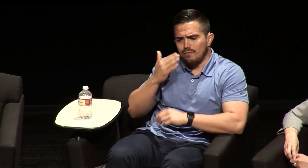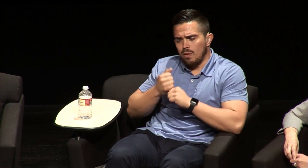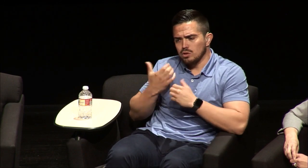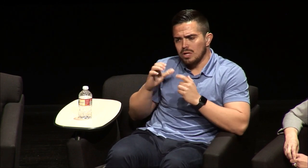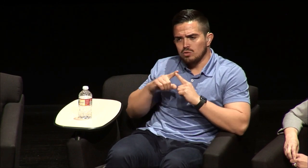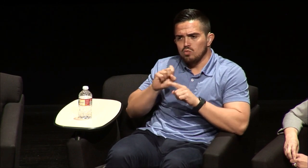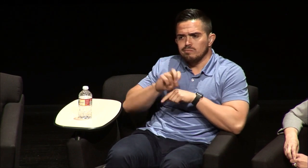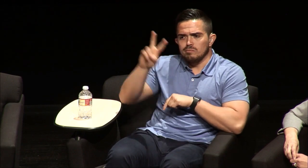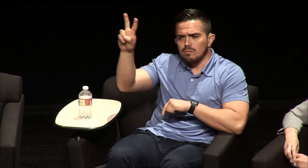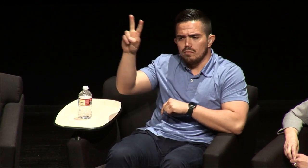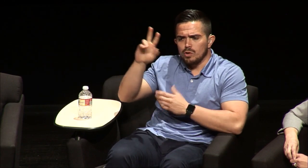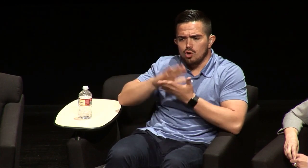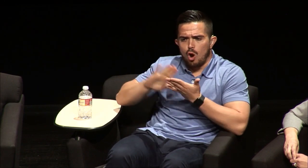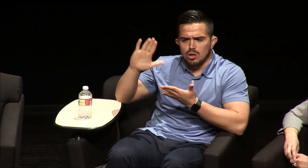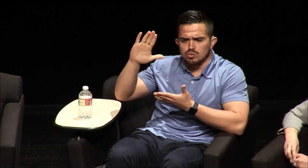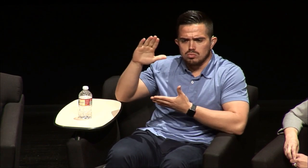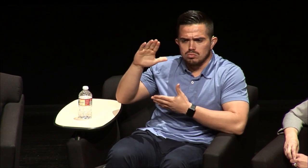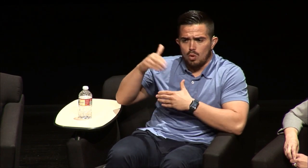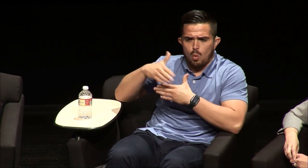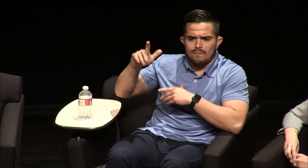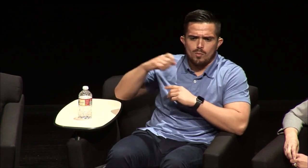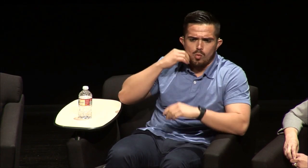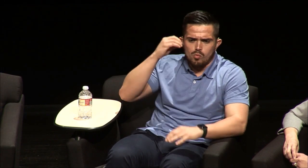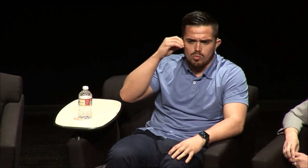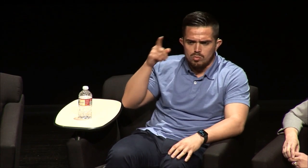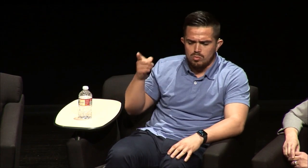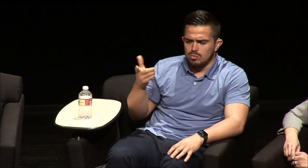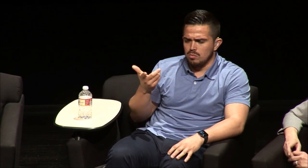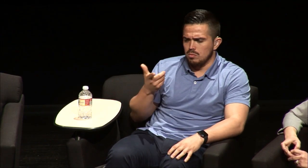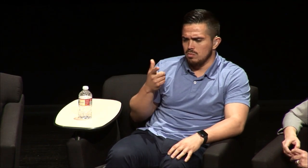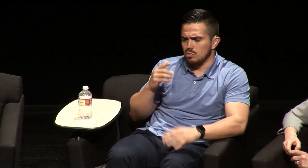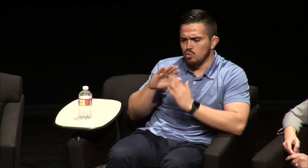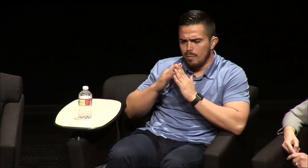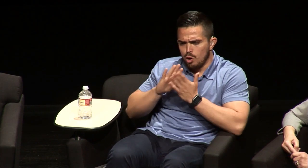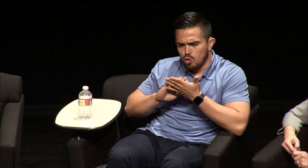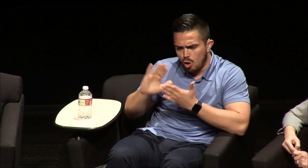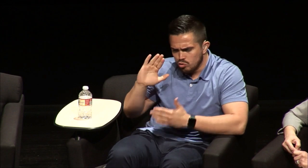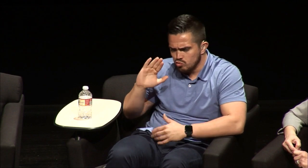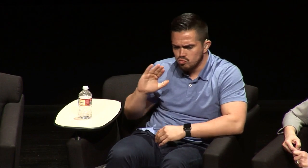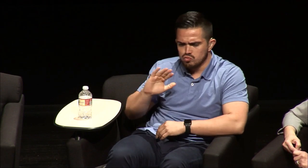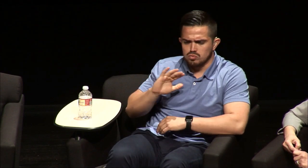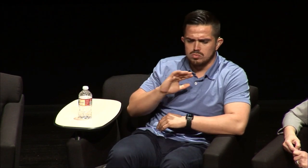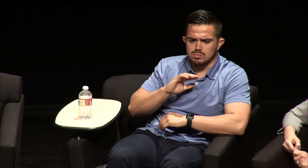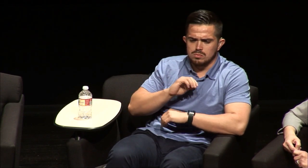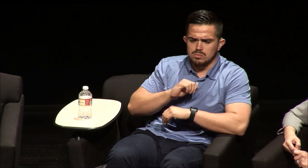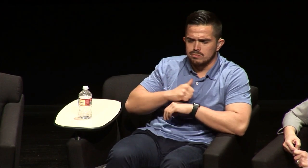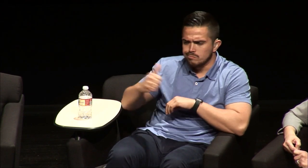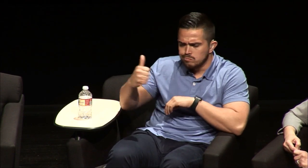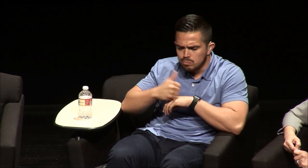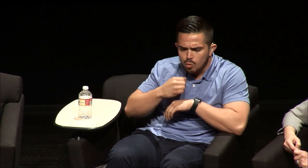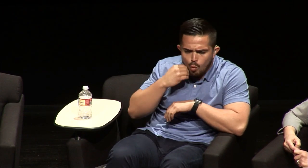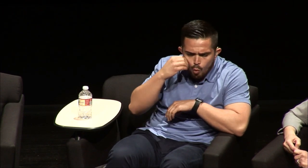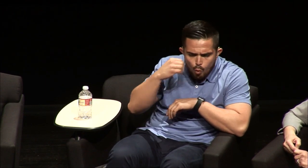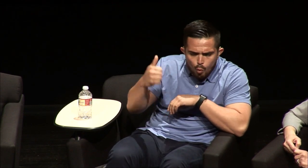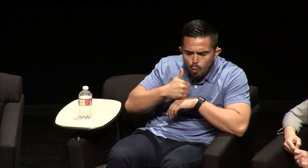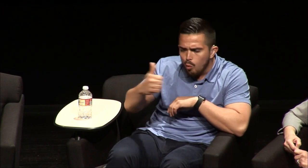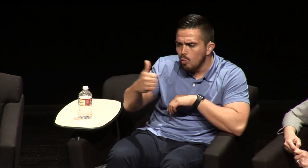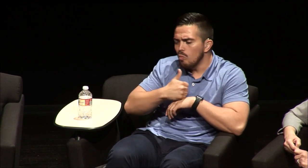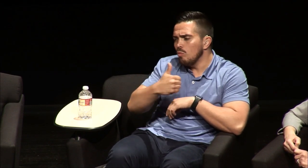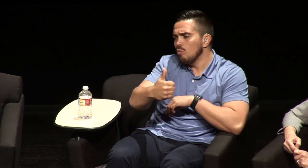have. My older sister never had the chance to go to college; she would didn't have the chance to even leave the home. She barely made it to Community College